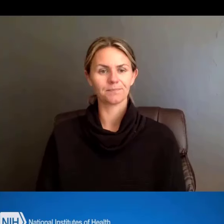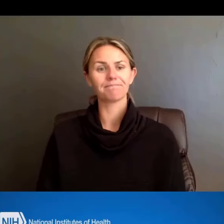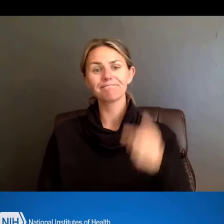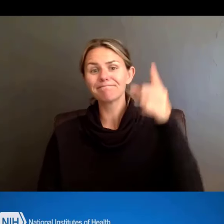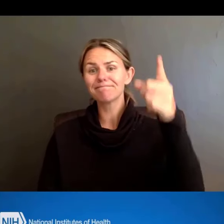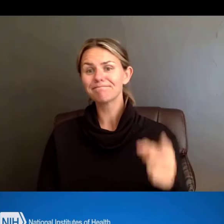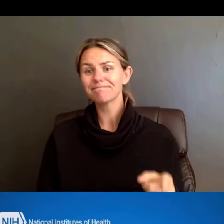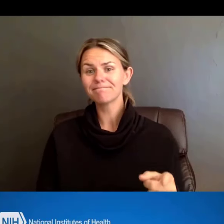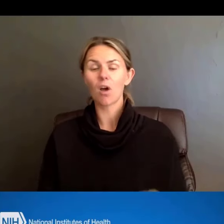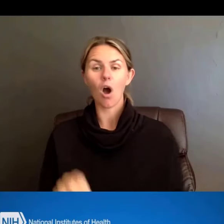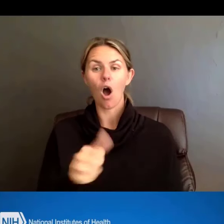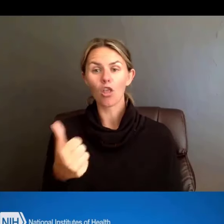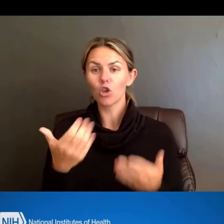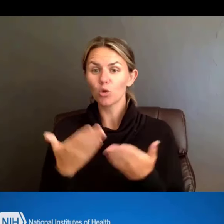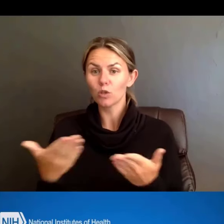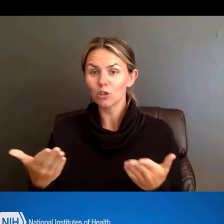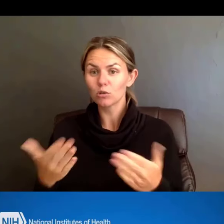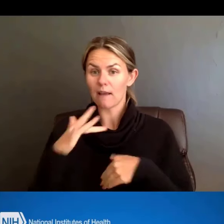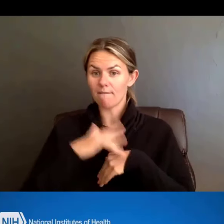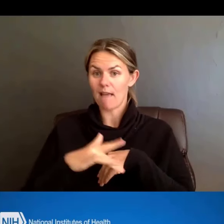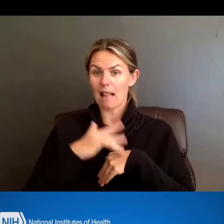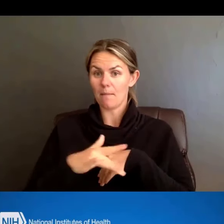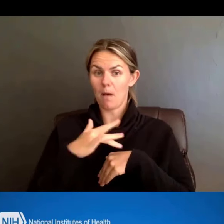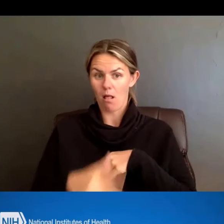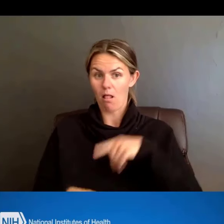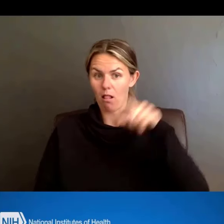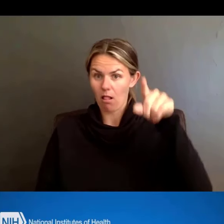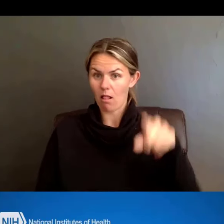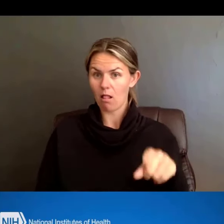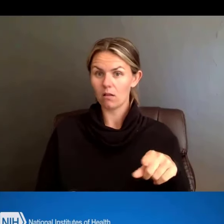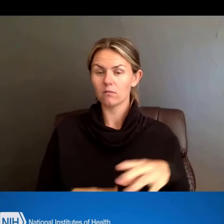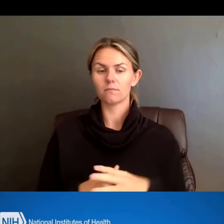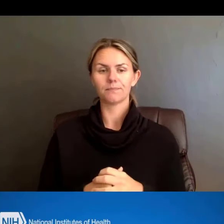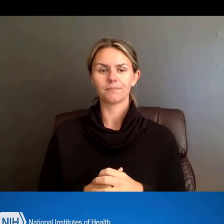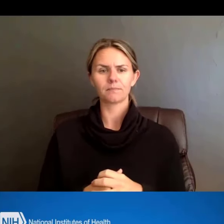that are currently available as well. So, make sure that you're checking out the NIH Research